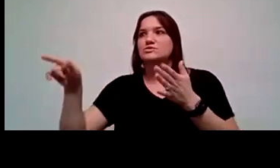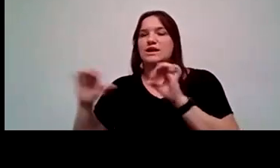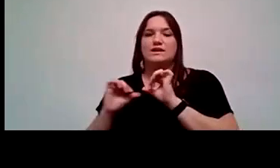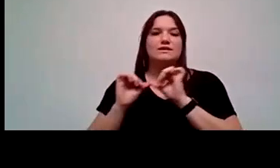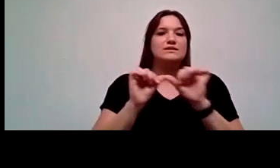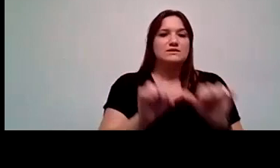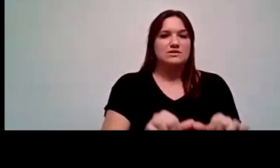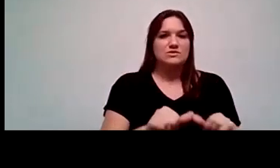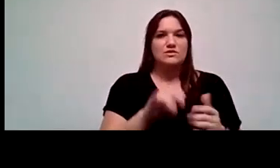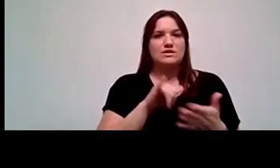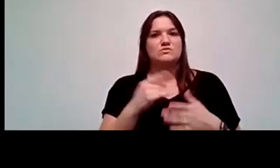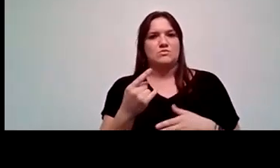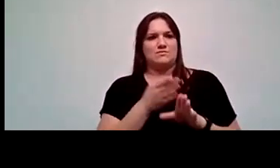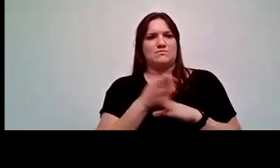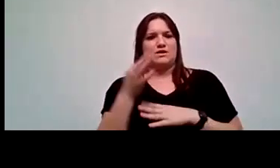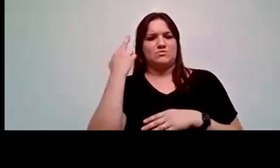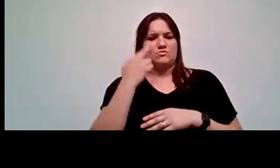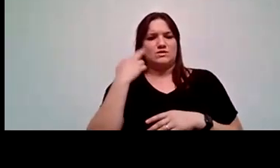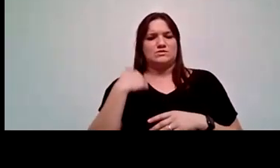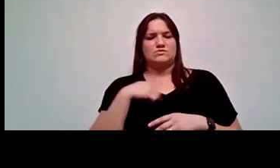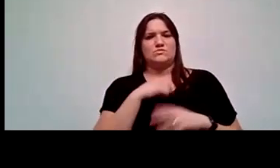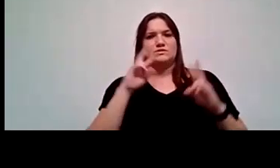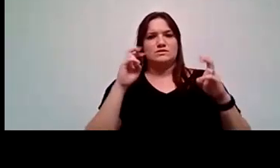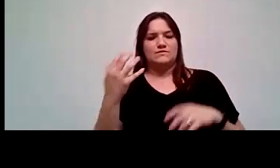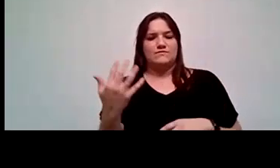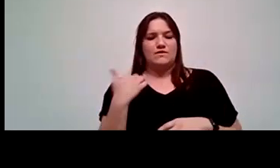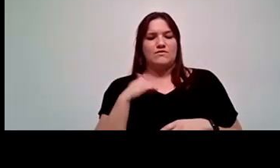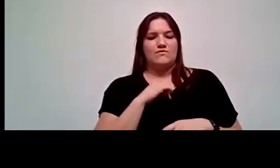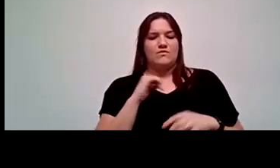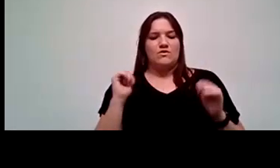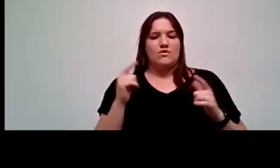And that's one of the main reasons why, as Title V, we all came together as a district